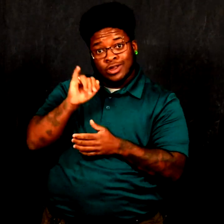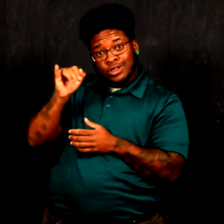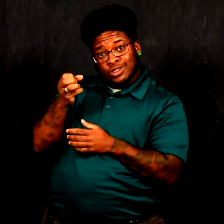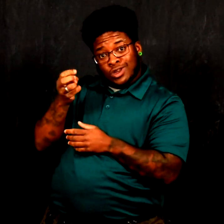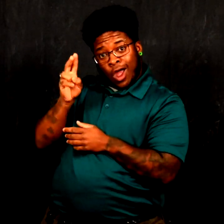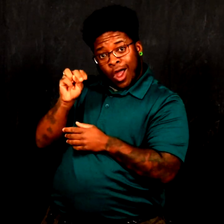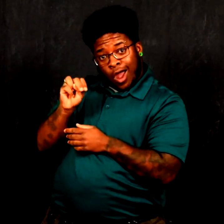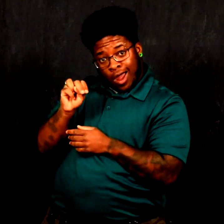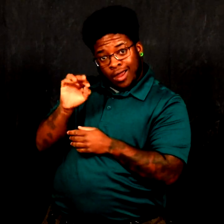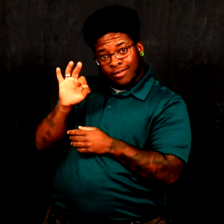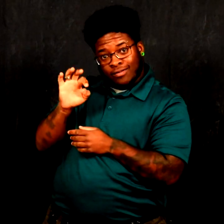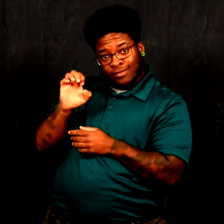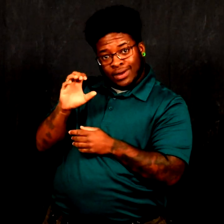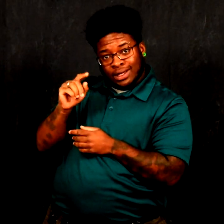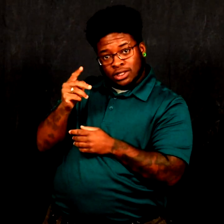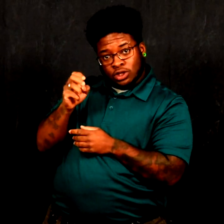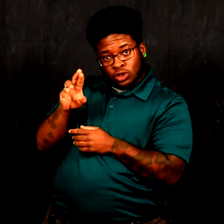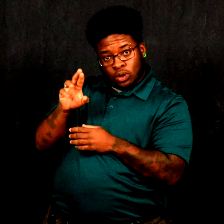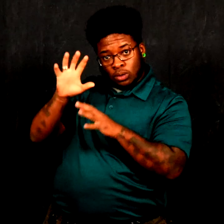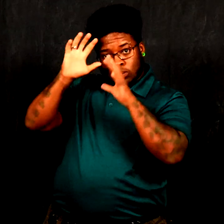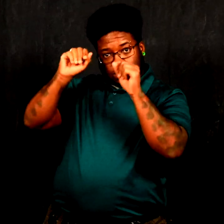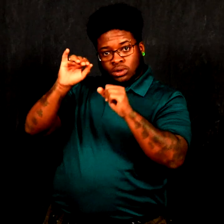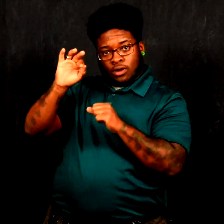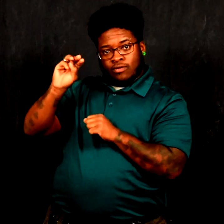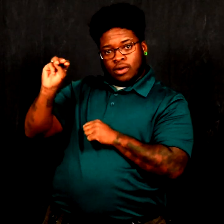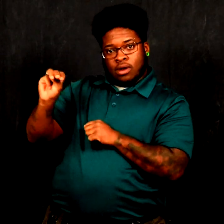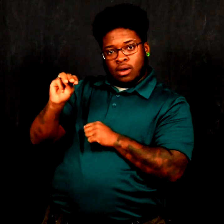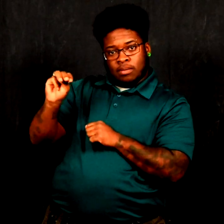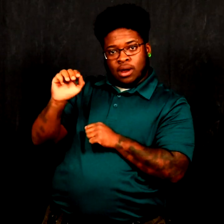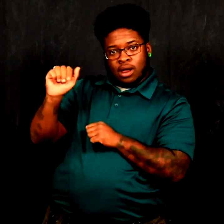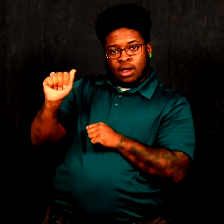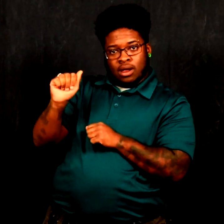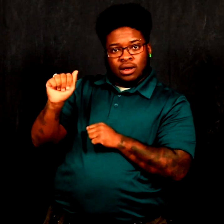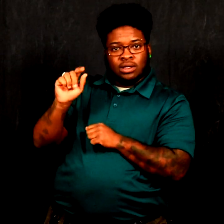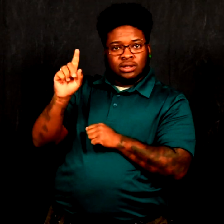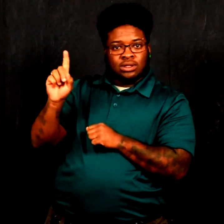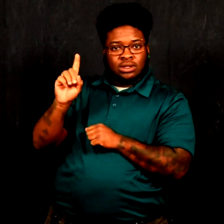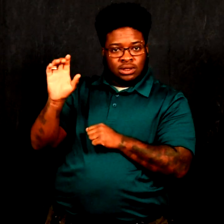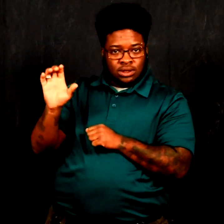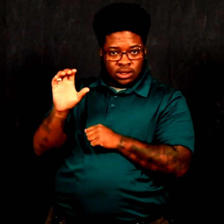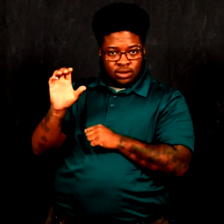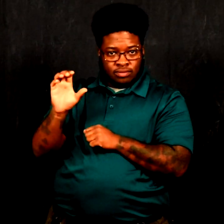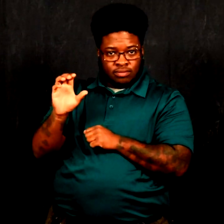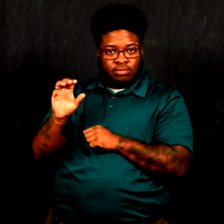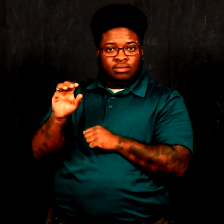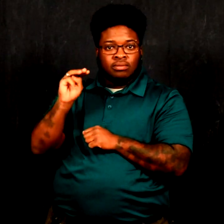John Fechter, president of the Minnesota Association